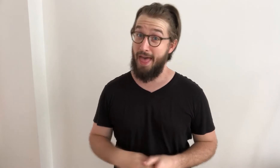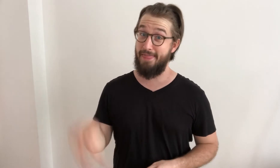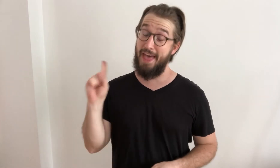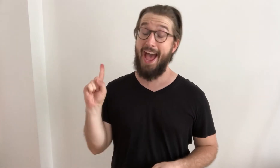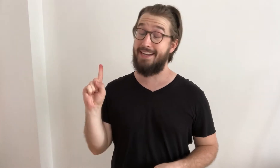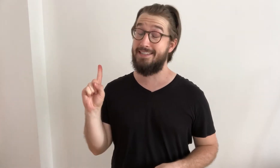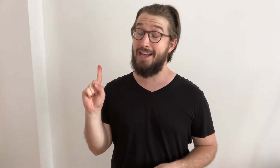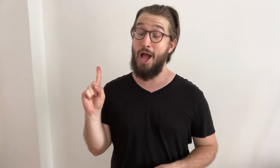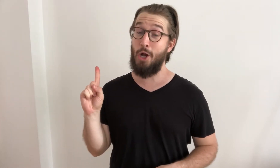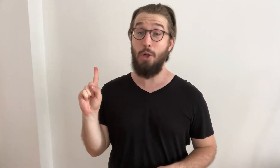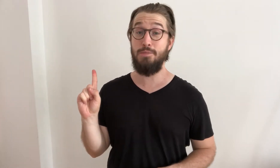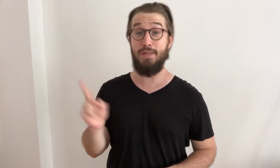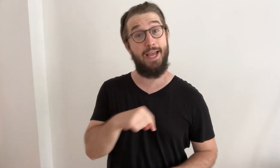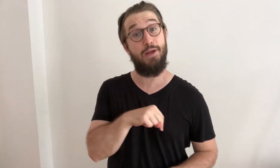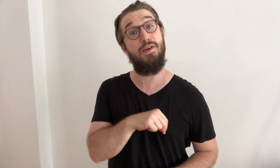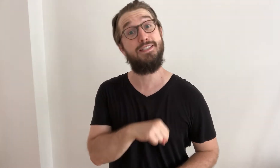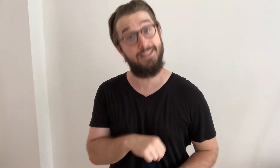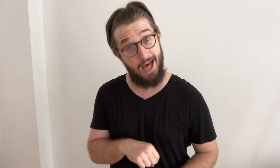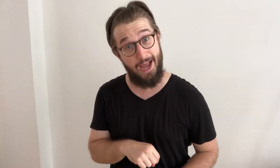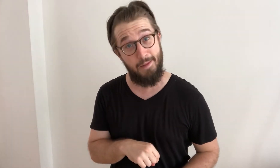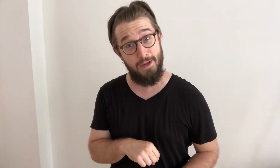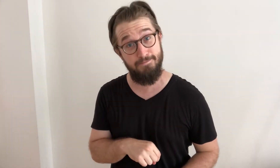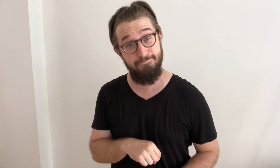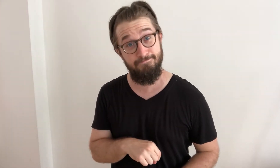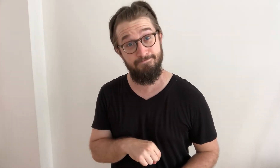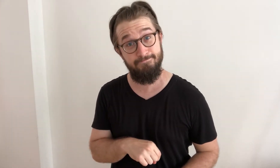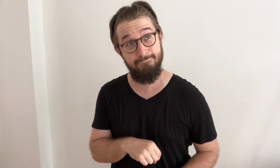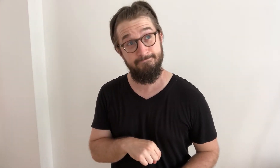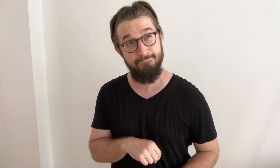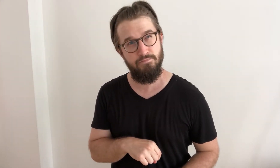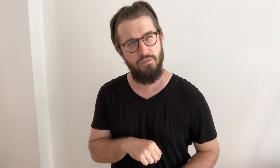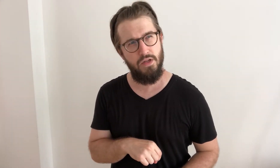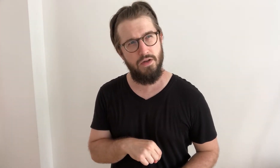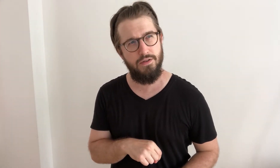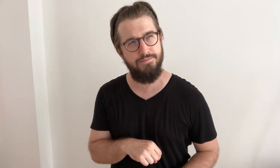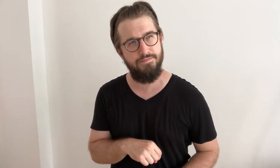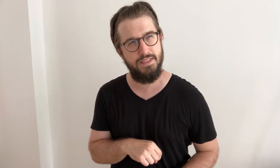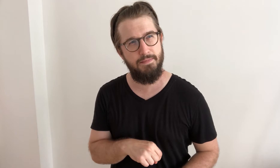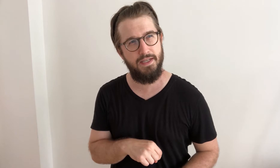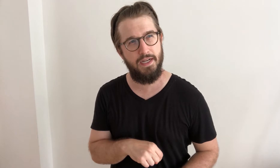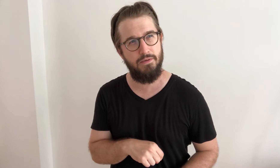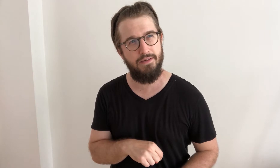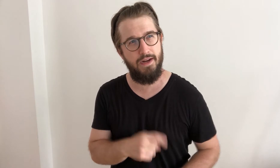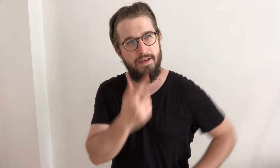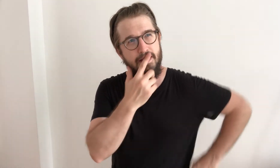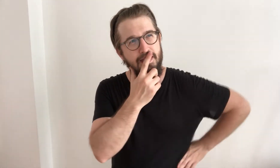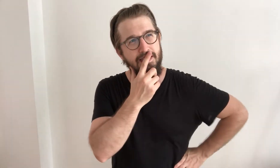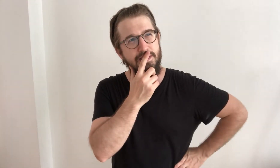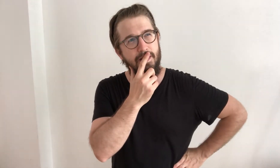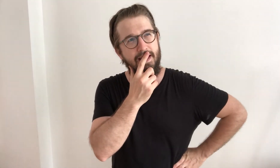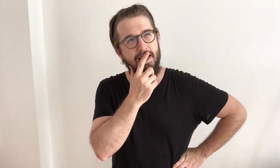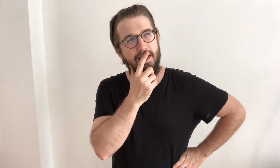That's called: playing with slime! No, something not quite right. Let's try that again.